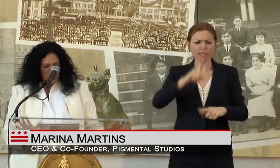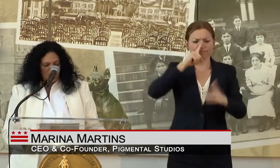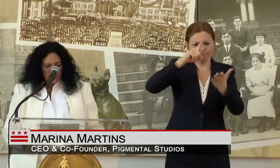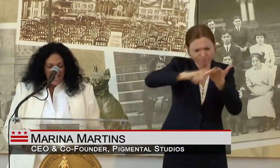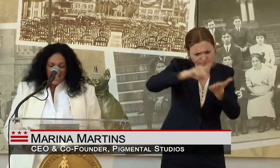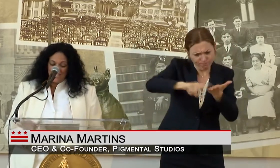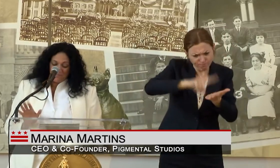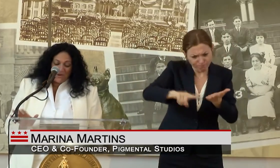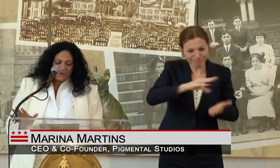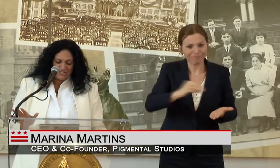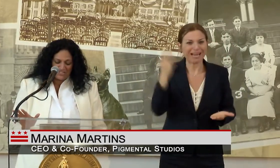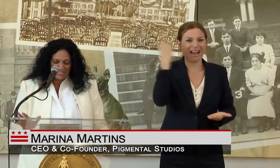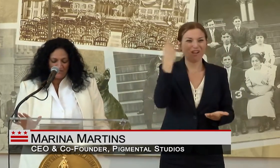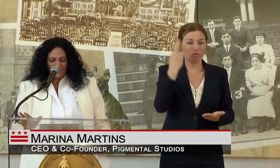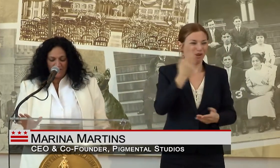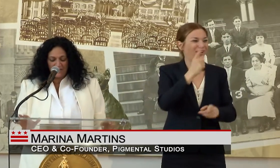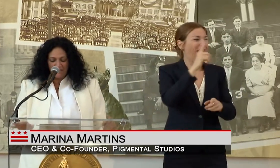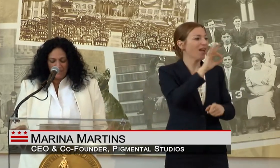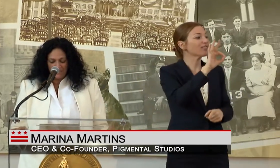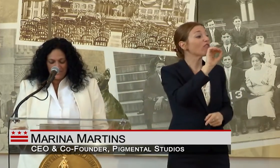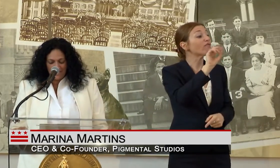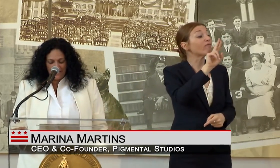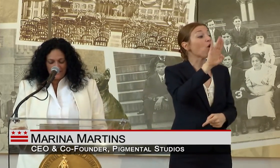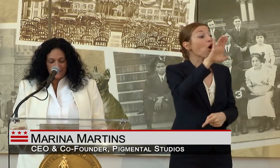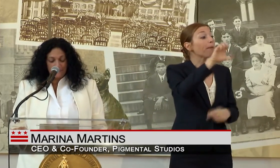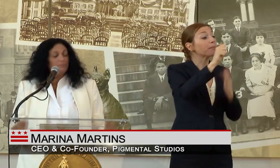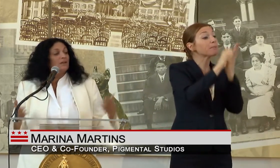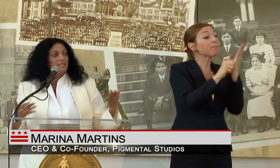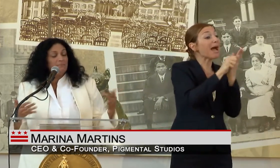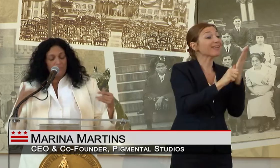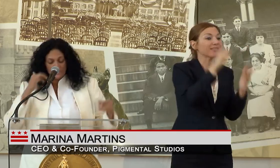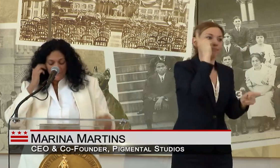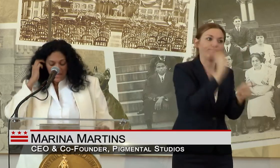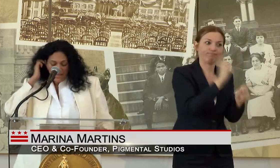SO I SPOKE TO SEVERAL OF OUR KEY MEMBERS AND OUR TEAM MEMBERS,